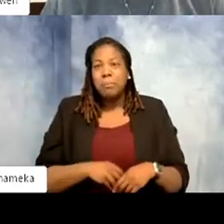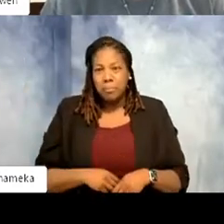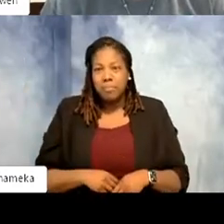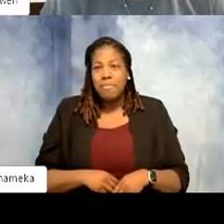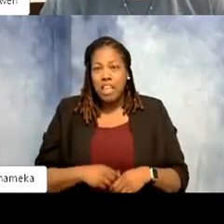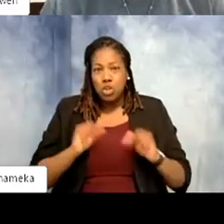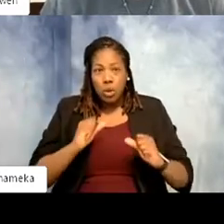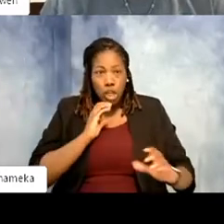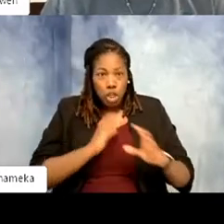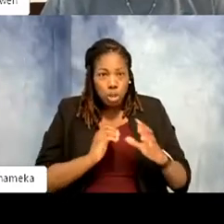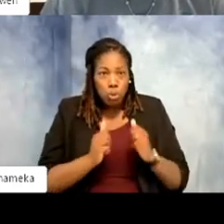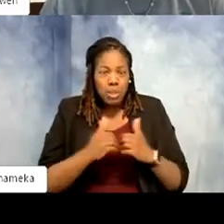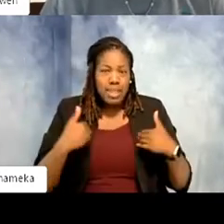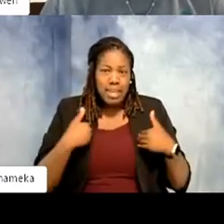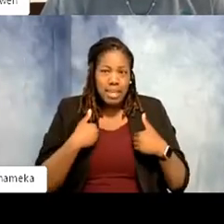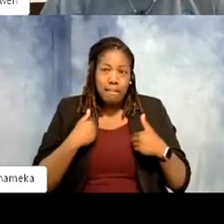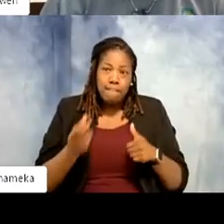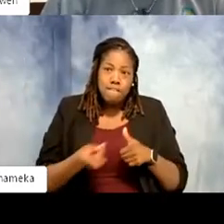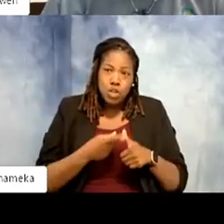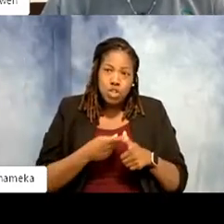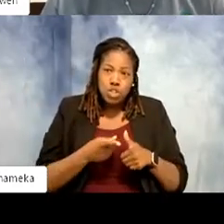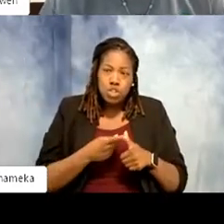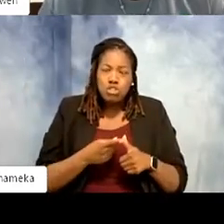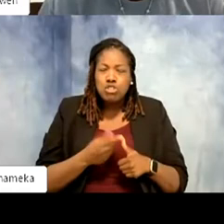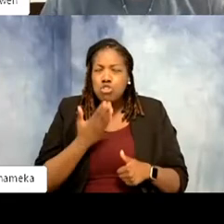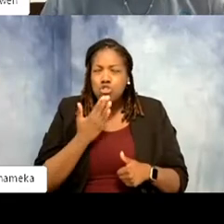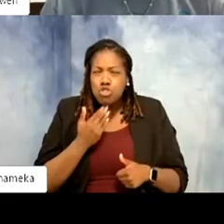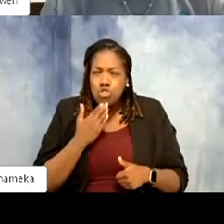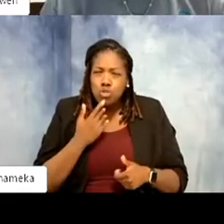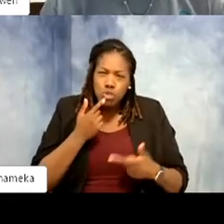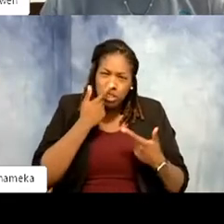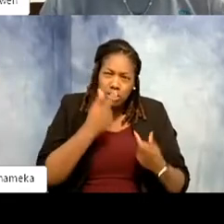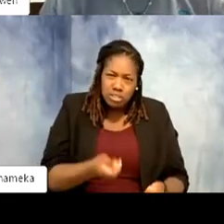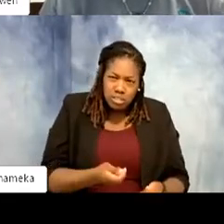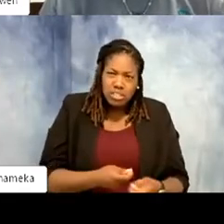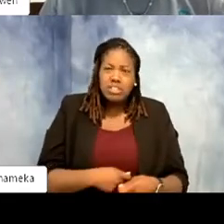with animals. I mean first you get the oh they're cute or they're interesting or they're just fun.